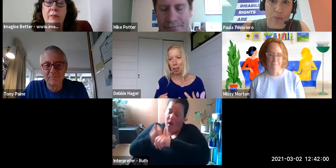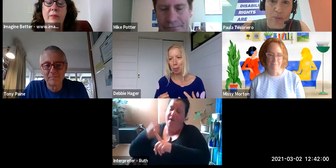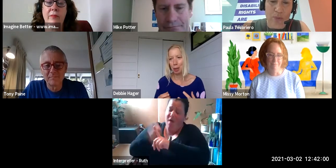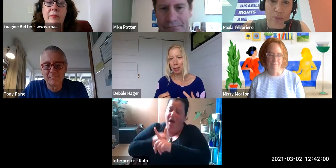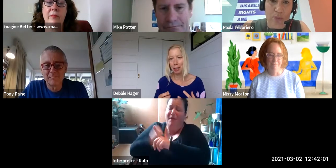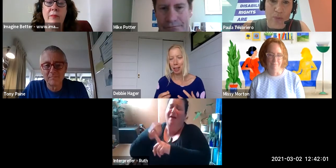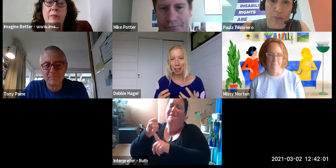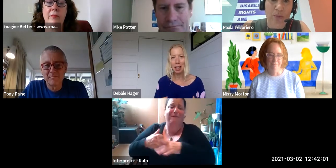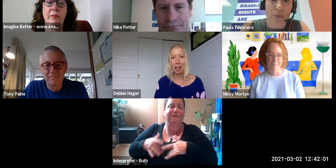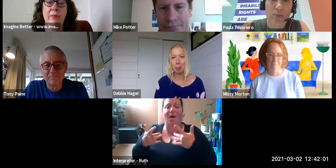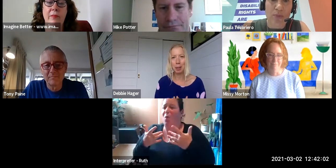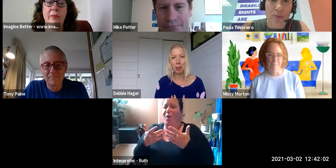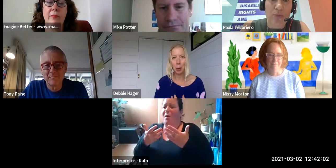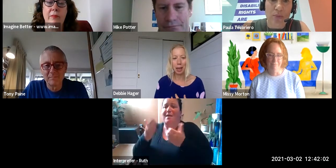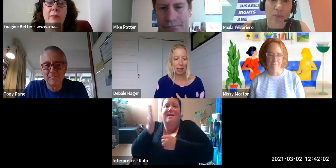the next two to three years.